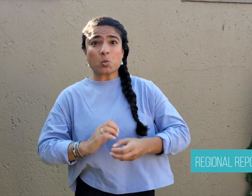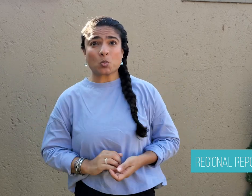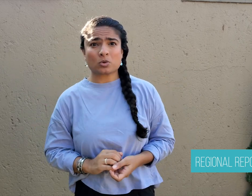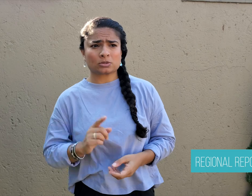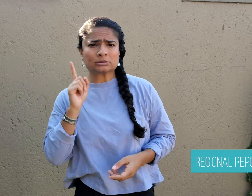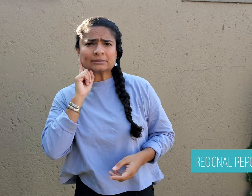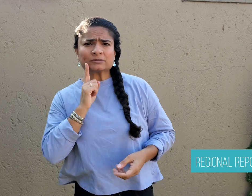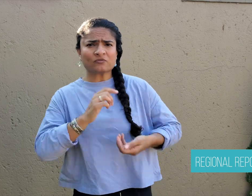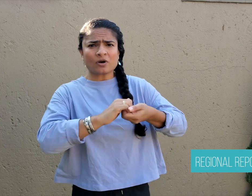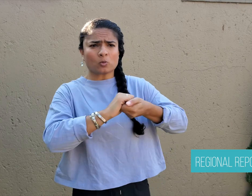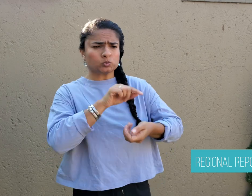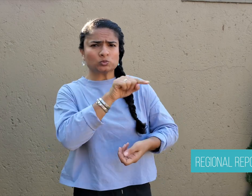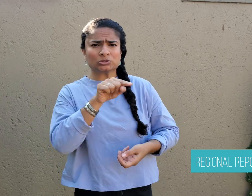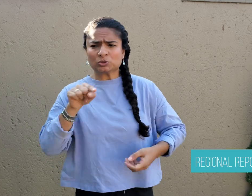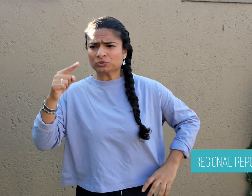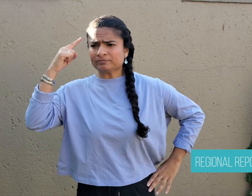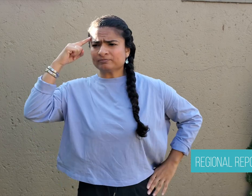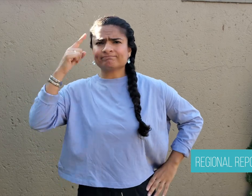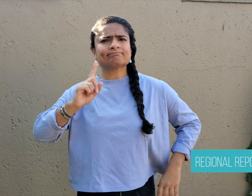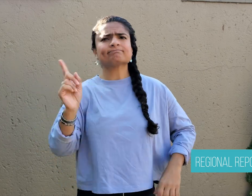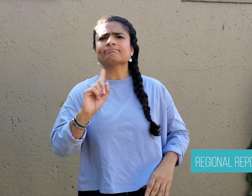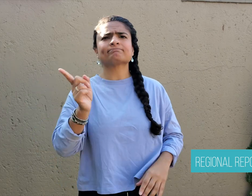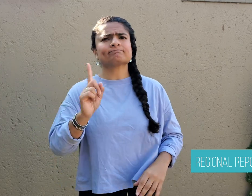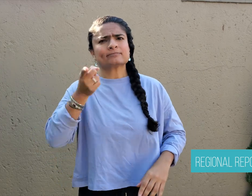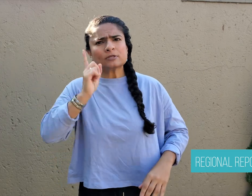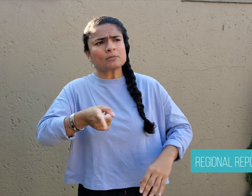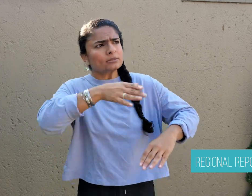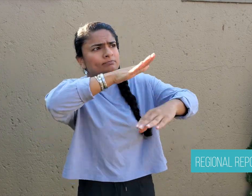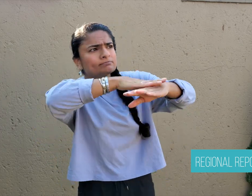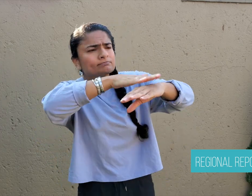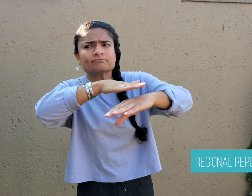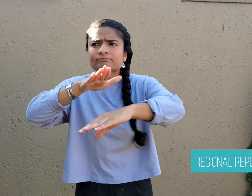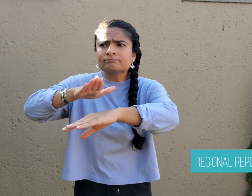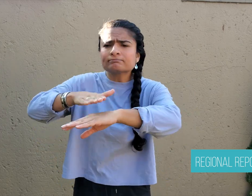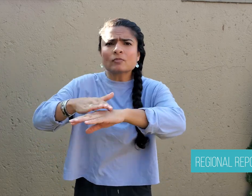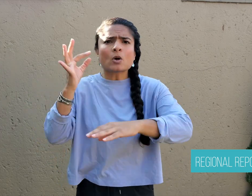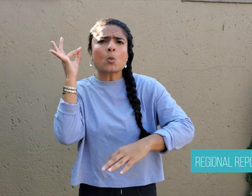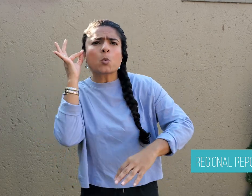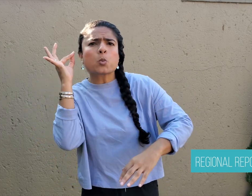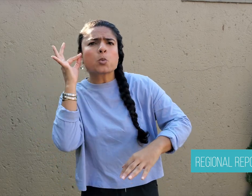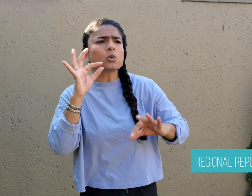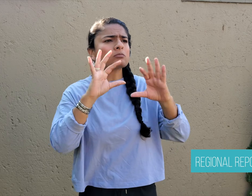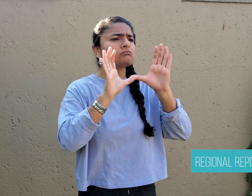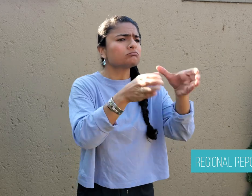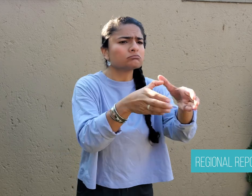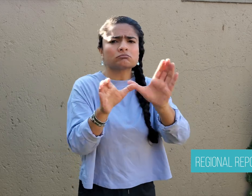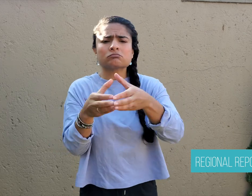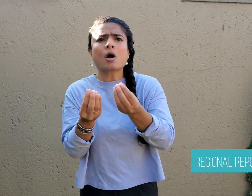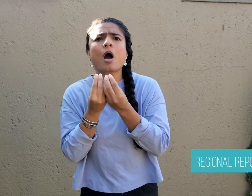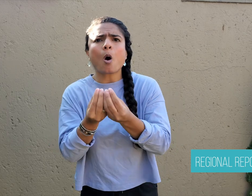association made the decision to get in touch with hearing